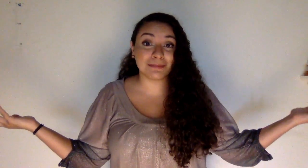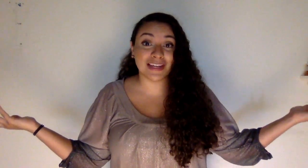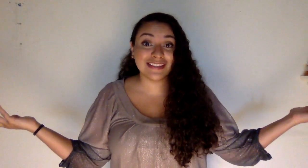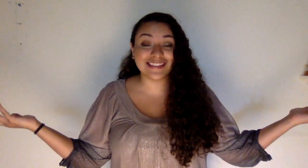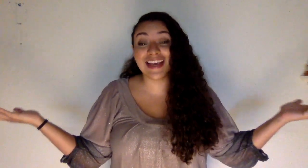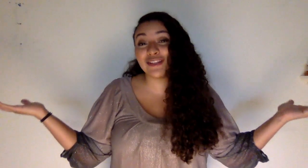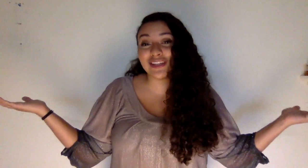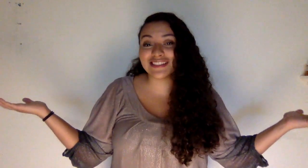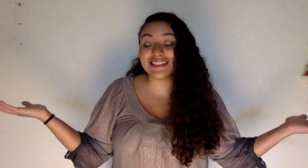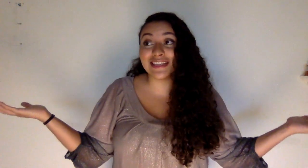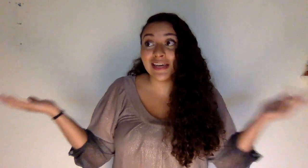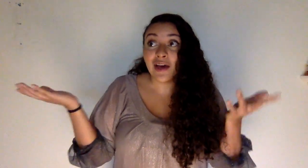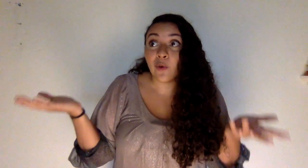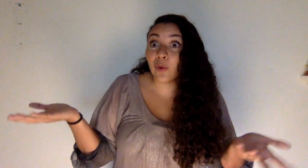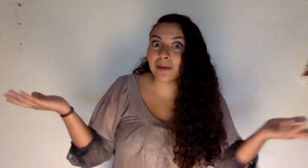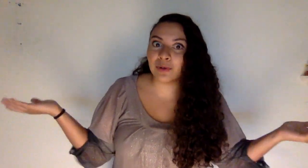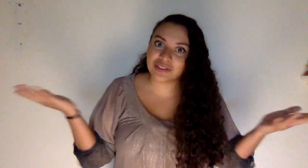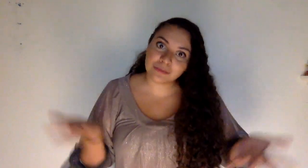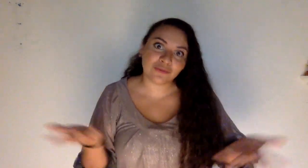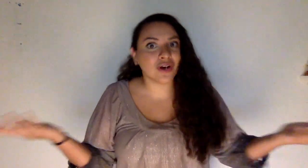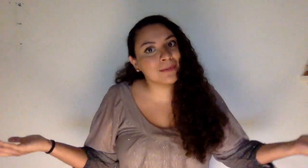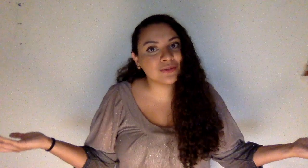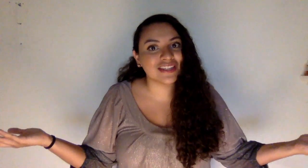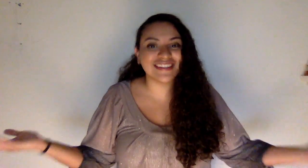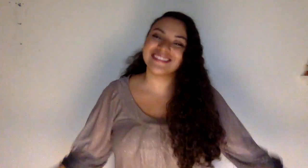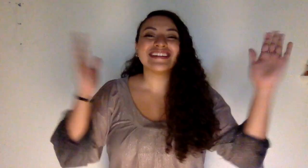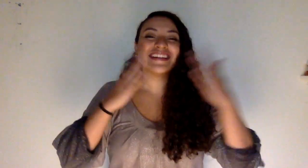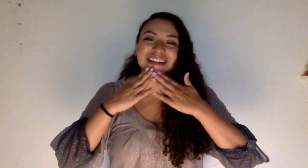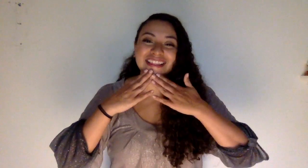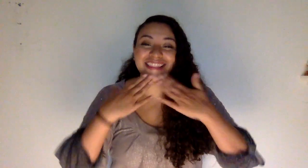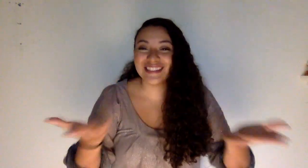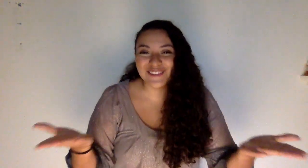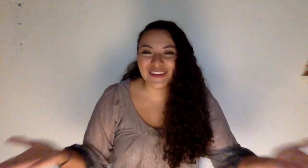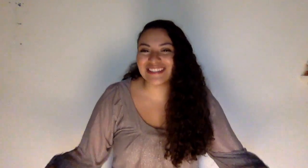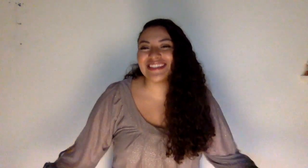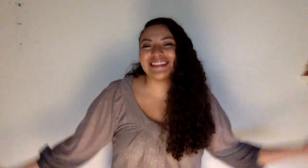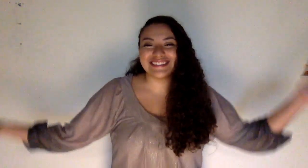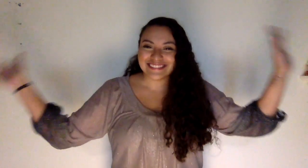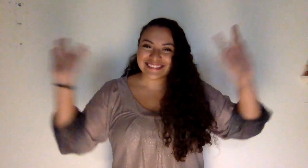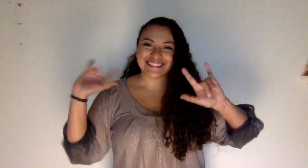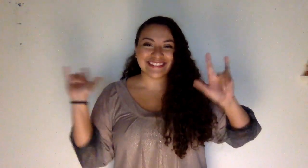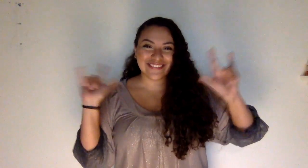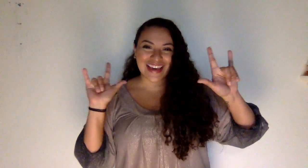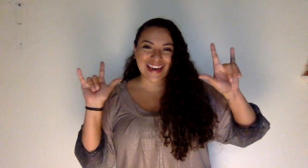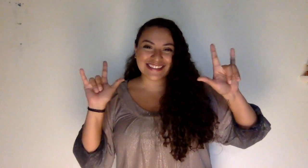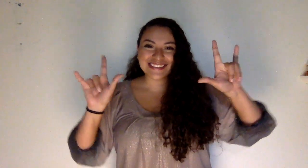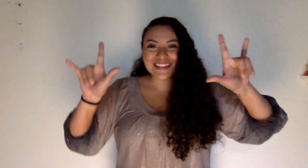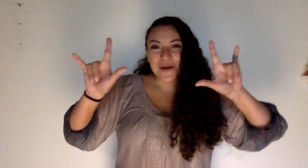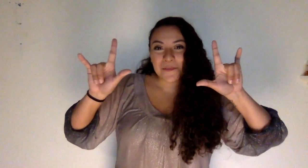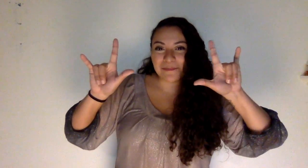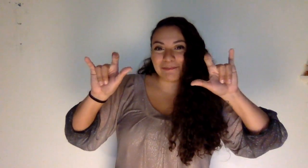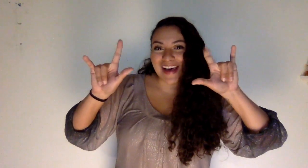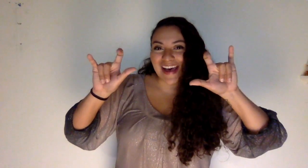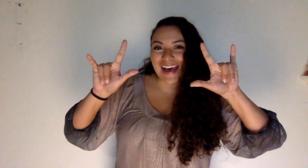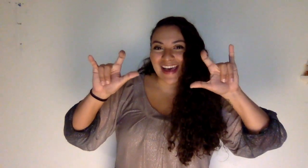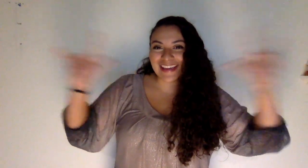and you get to see what I'm posting before I post it Thanks for watching! Love you guys! Bye!